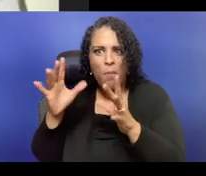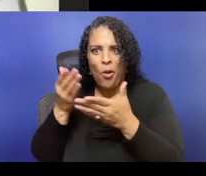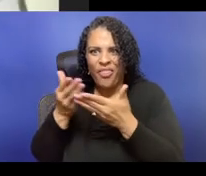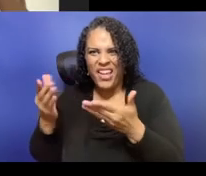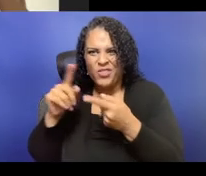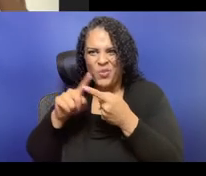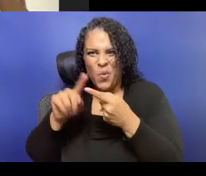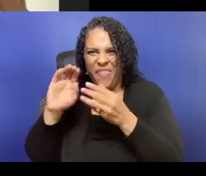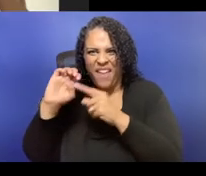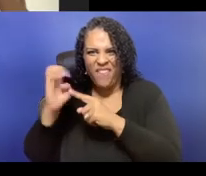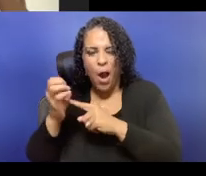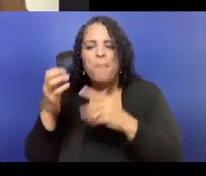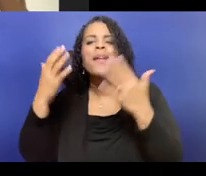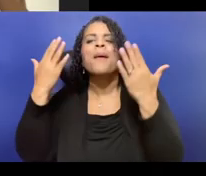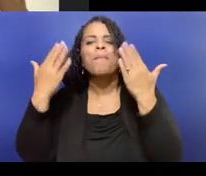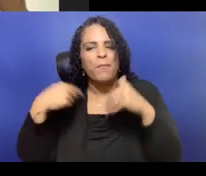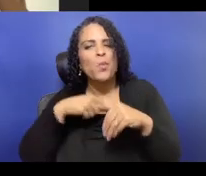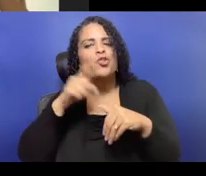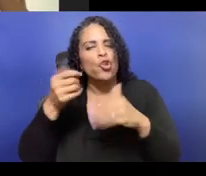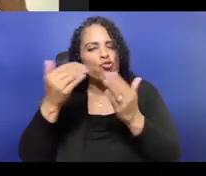about their approach to audience and transaction.